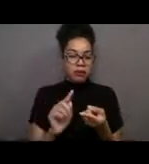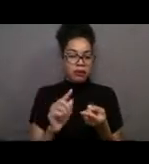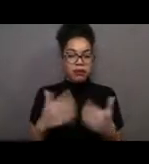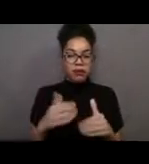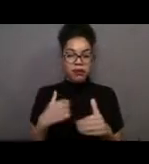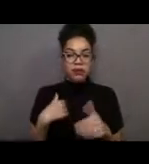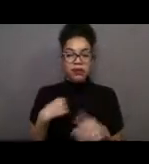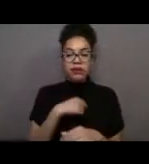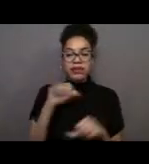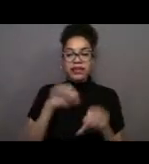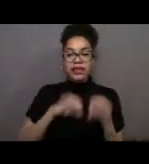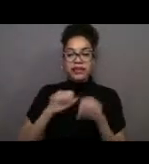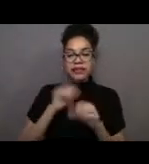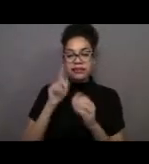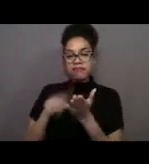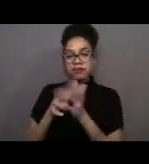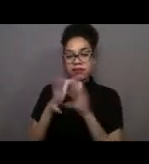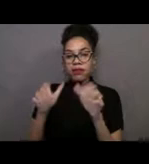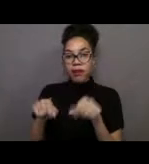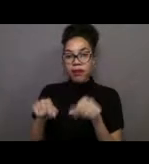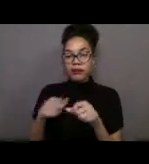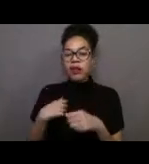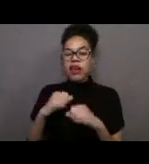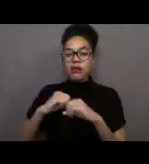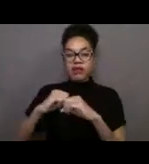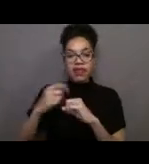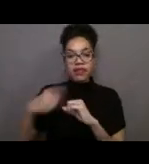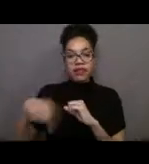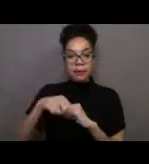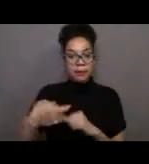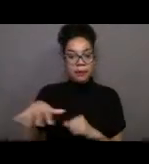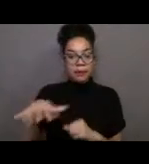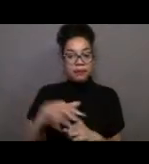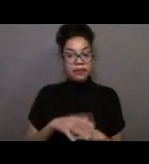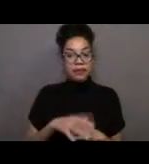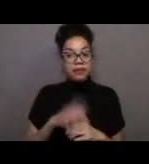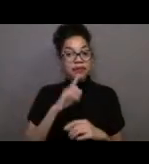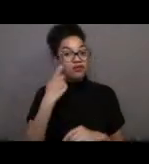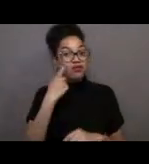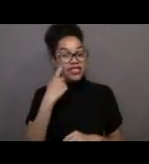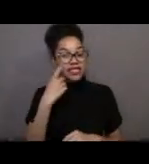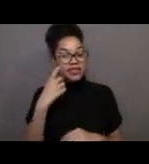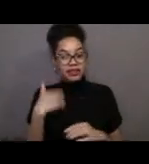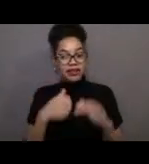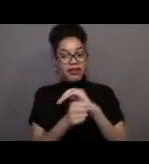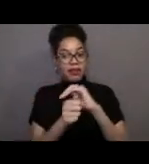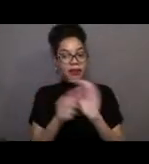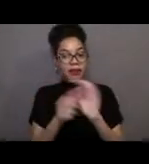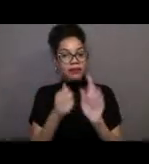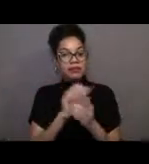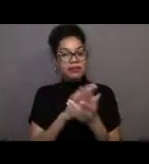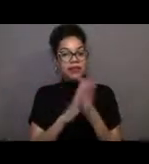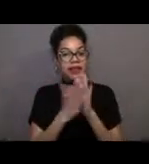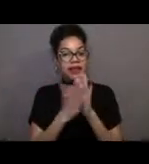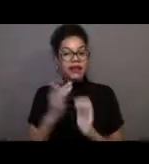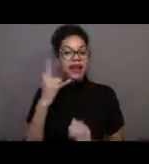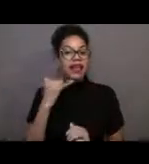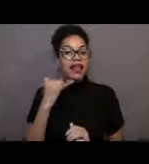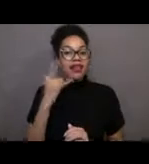But one cool thing that has happened is recently leatherbacks became California State Marine Reptile, which will hopefully make it